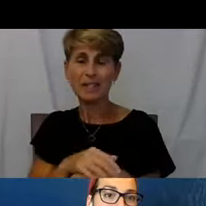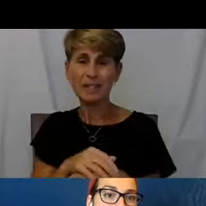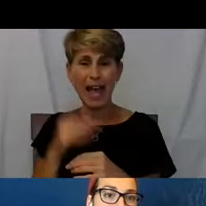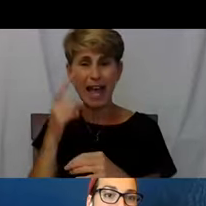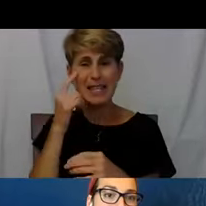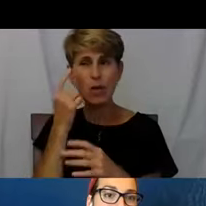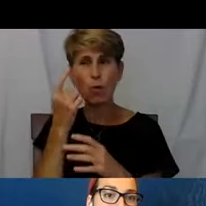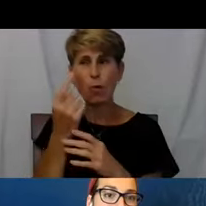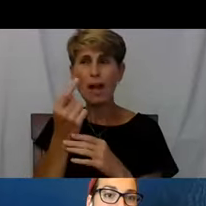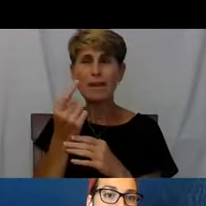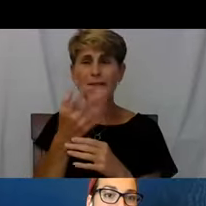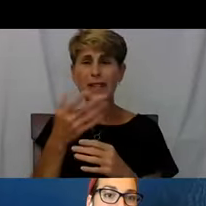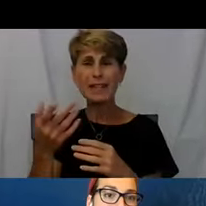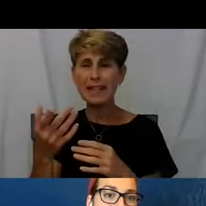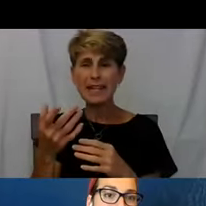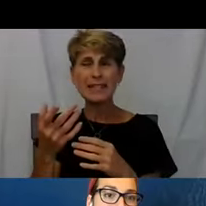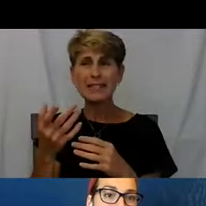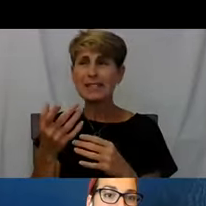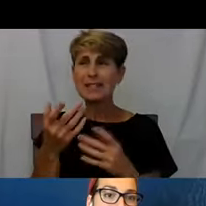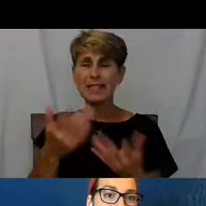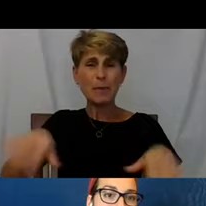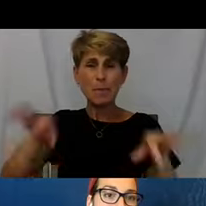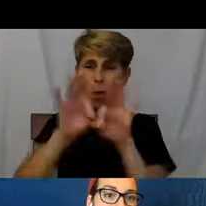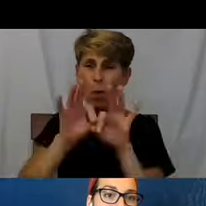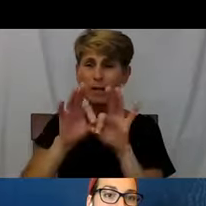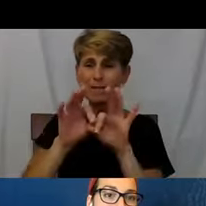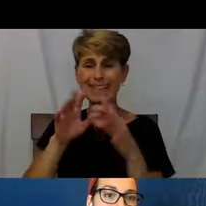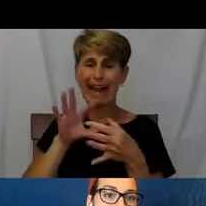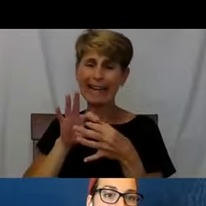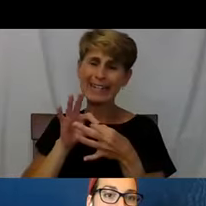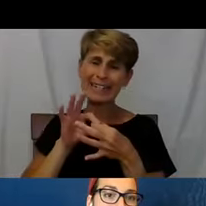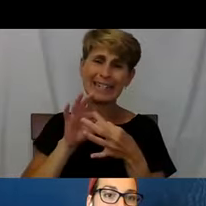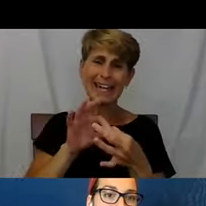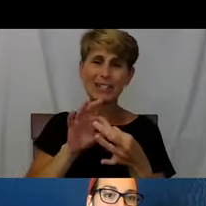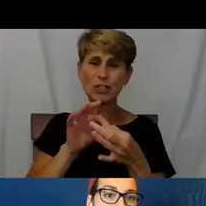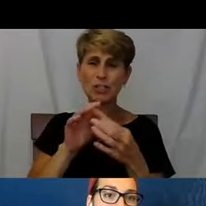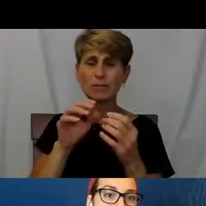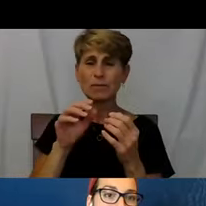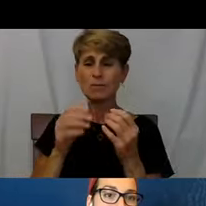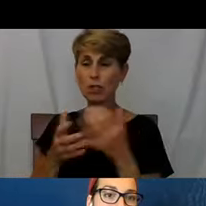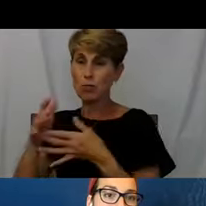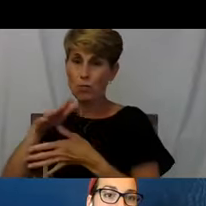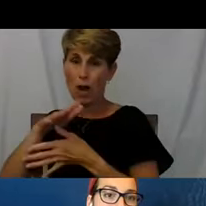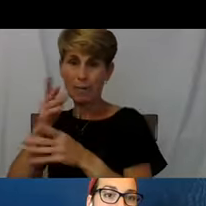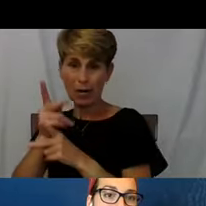is like the connection between your primary care and the people coming out on the street.